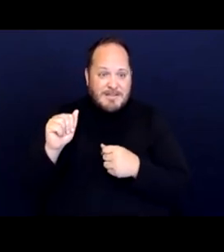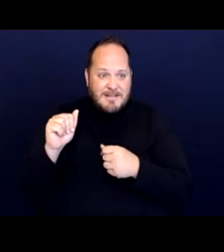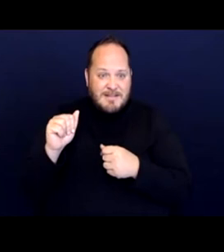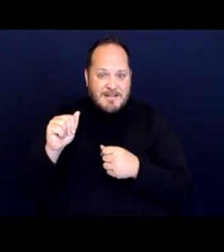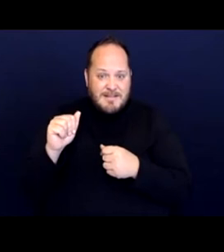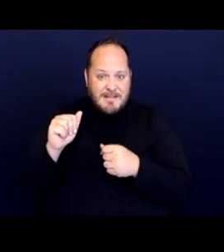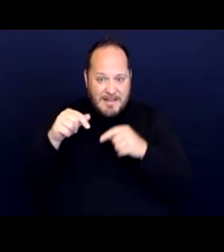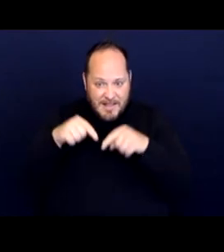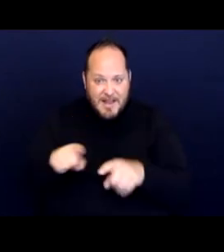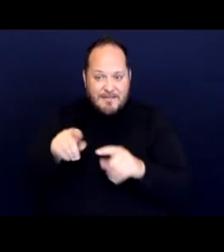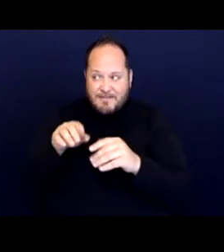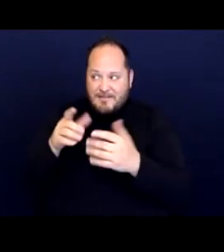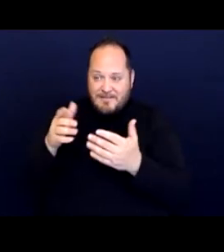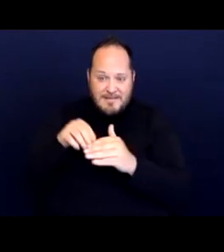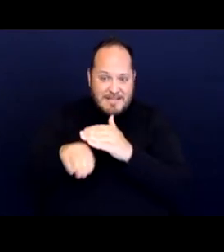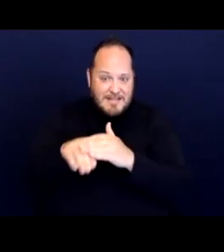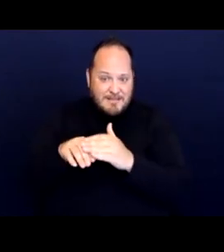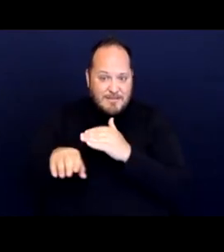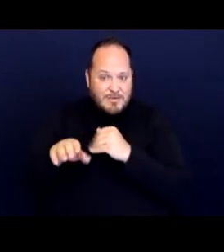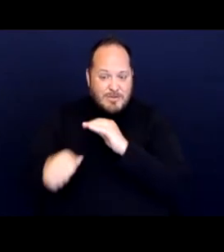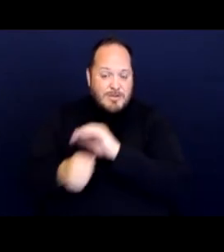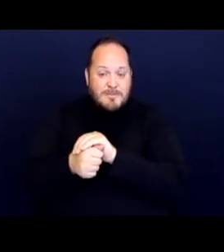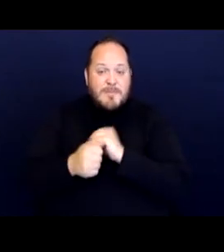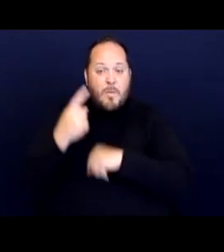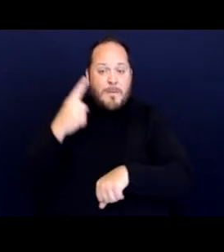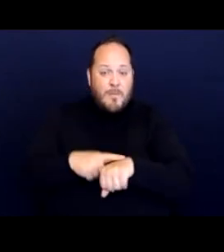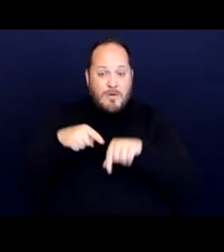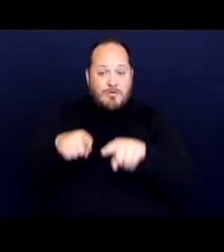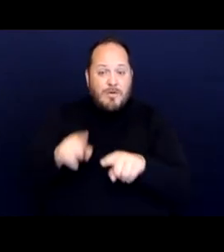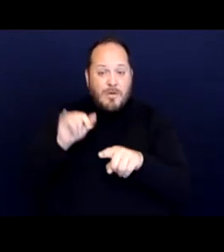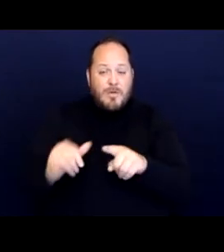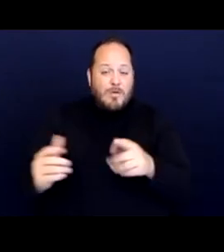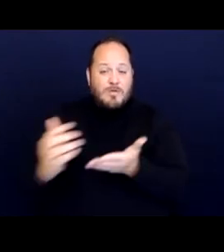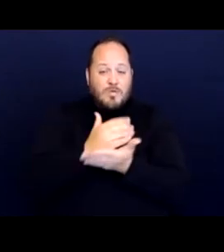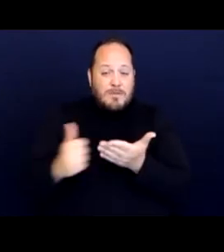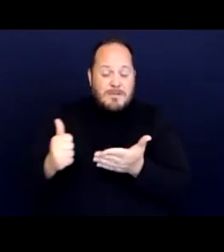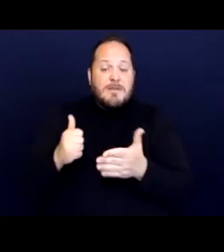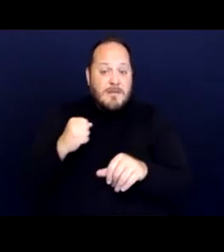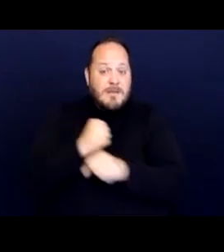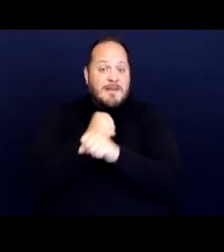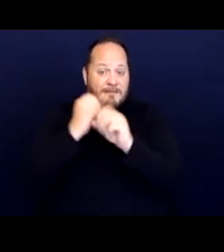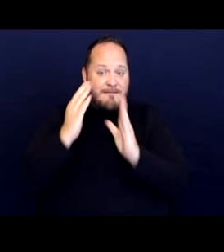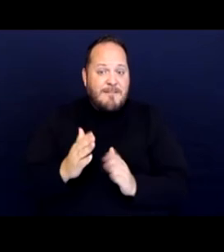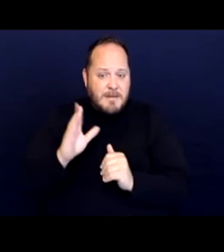at one point during the sweeps, the defendant did offer a few people